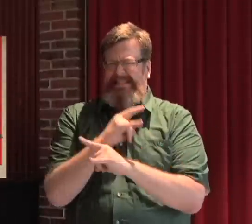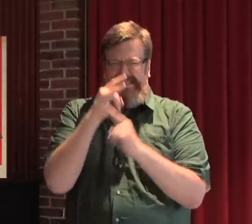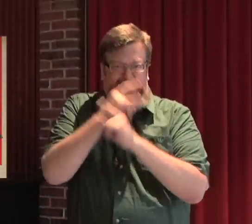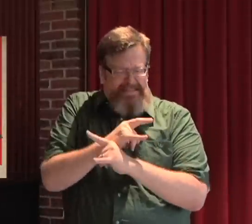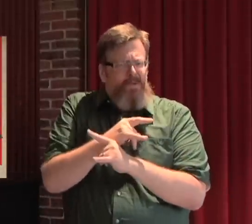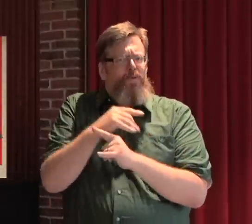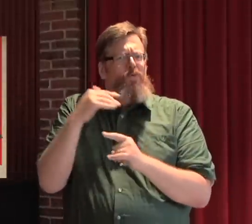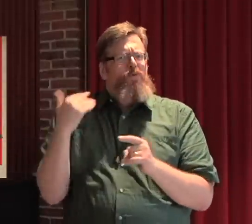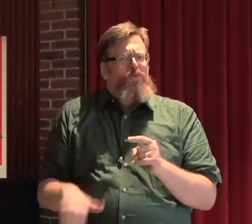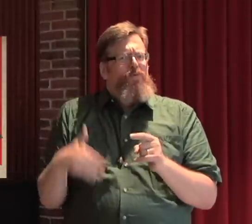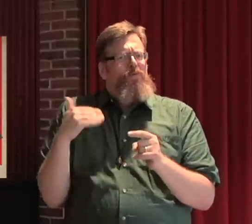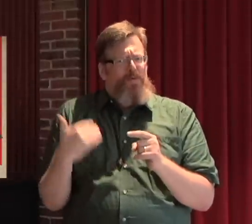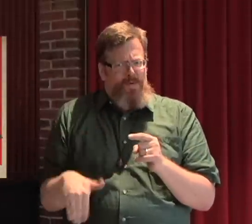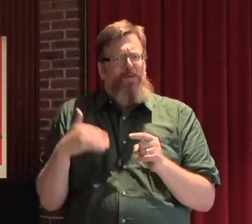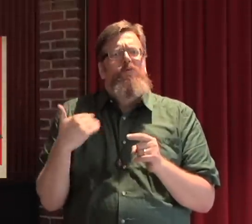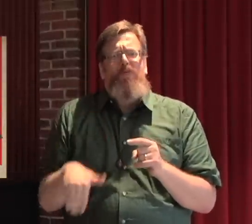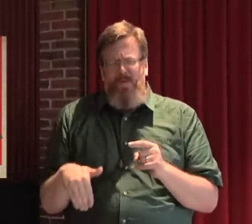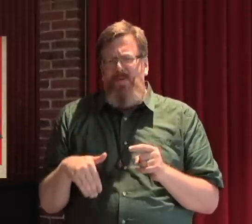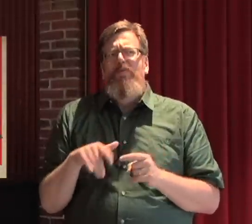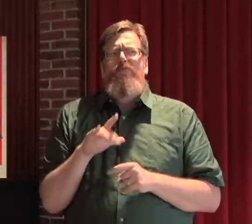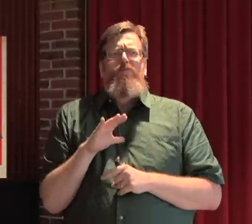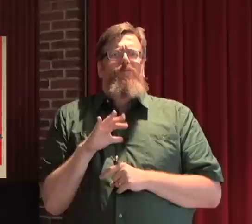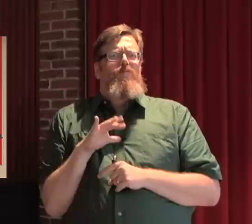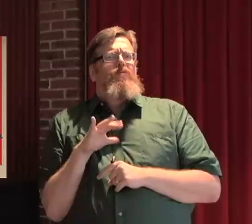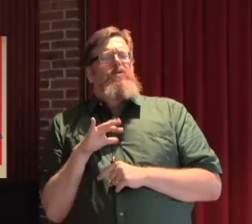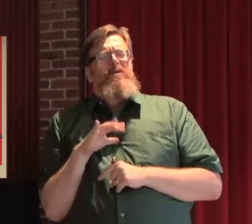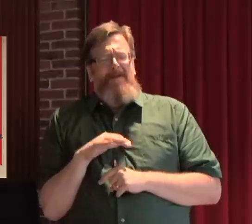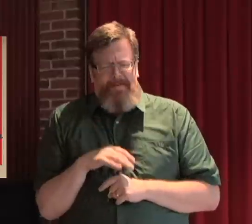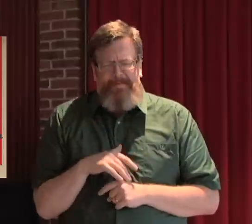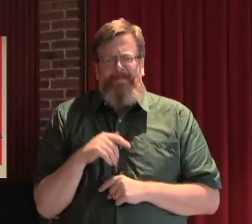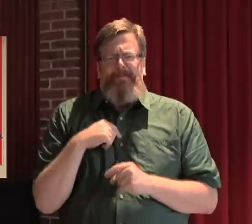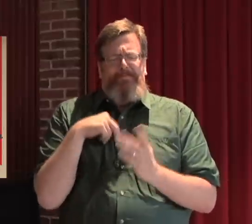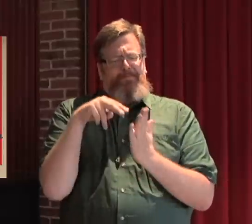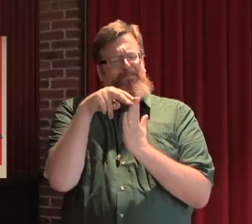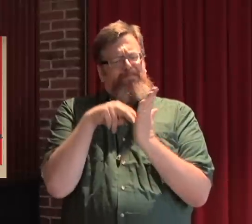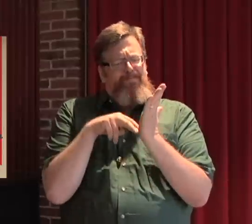more irony, more cynicism, some dark humor, some really fun language.